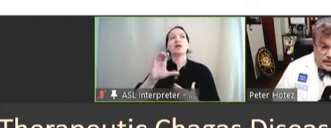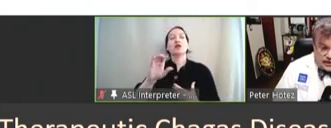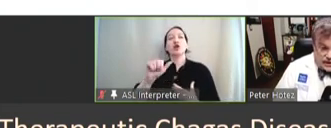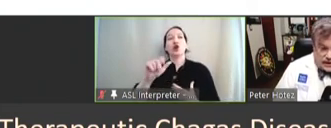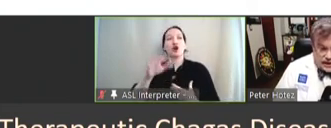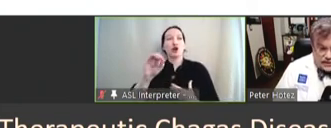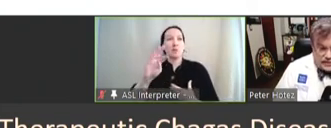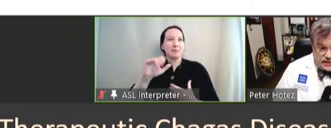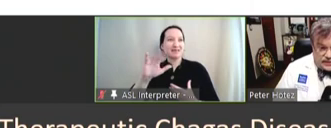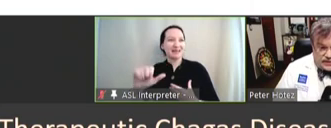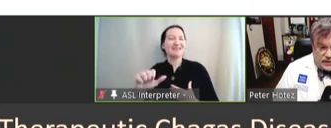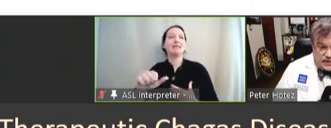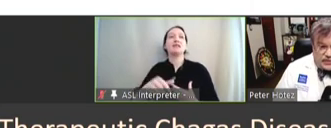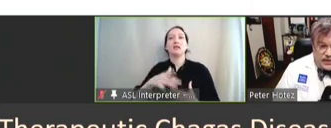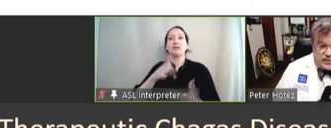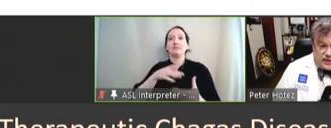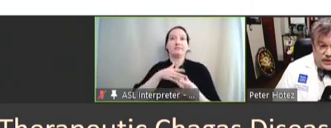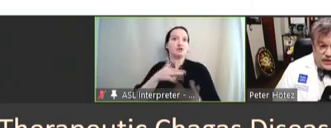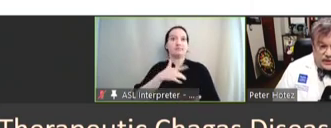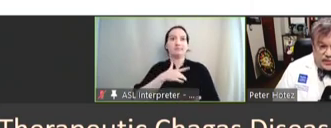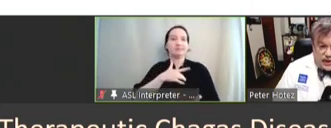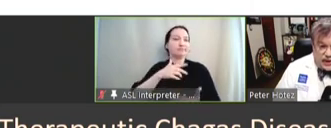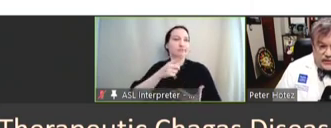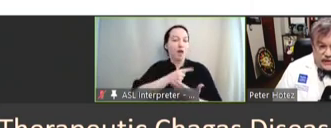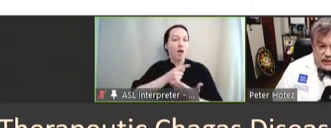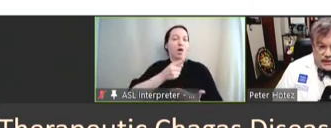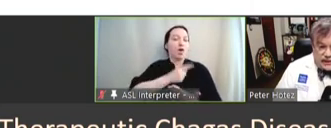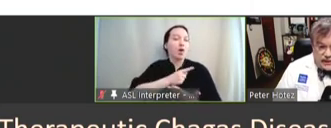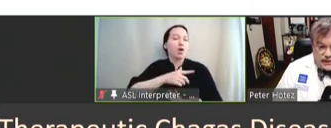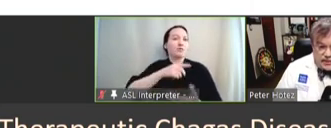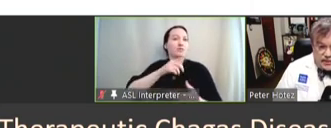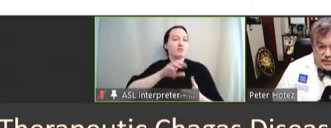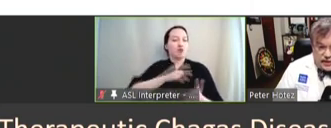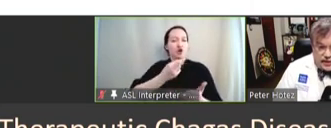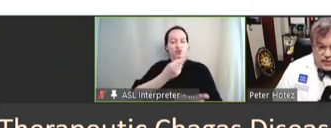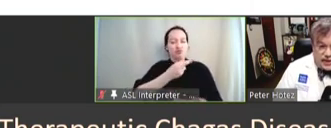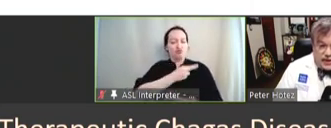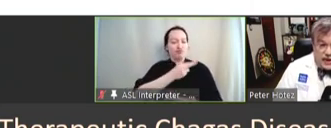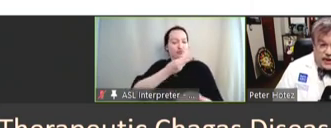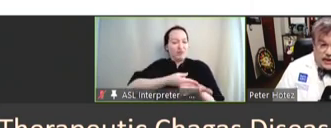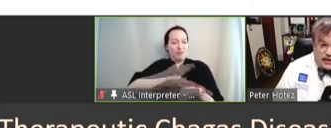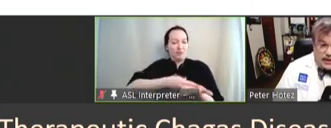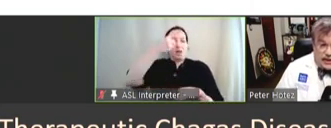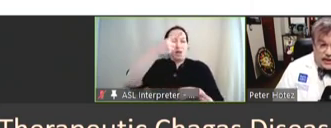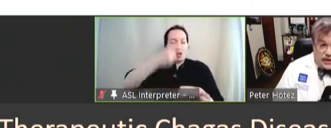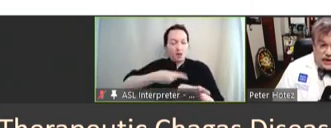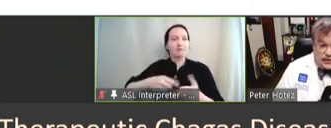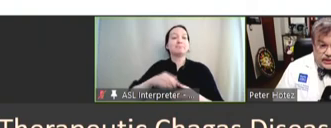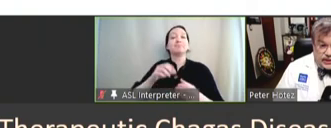cardiac aneurysms and disrythmias. And so, by giving this as an immunotherapy, it can actually